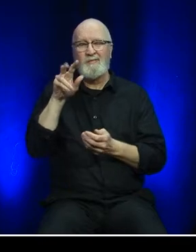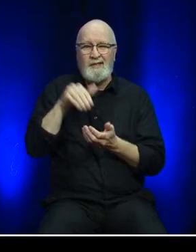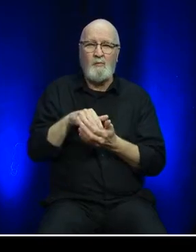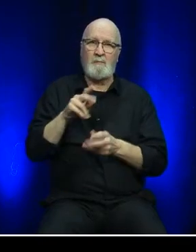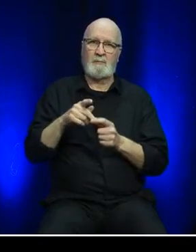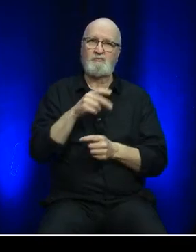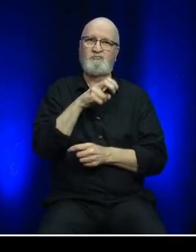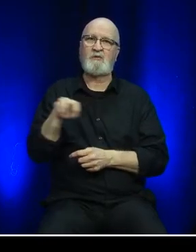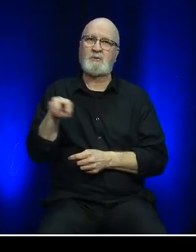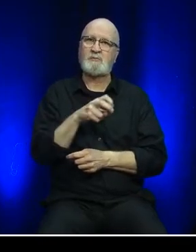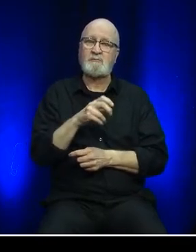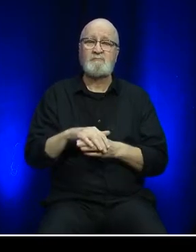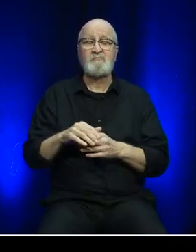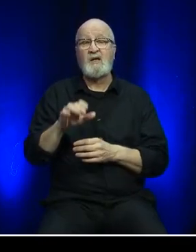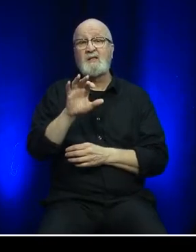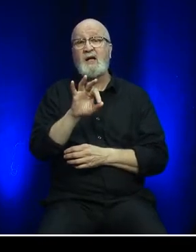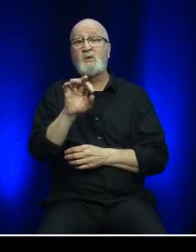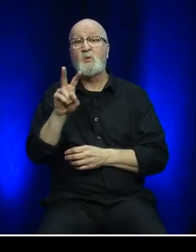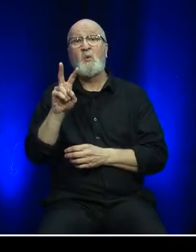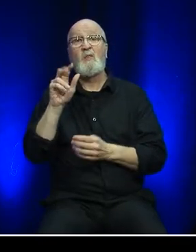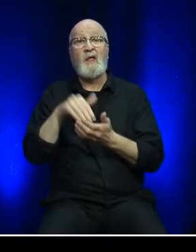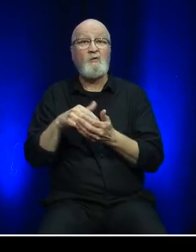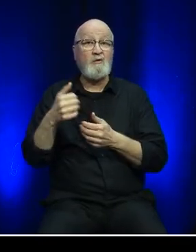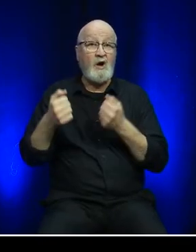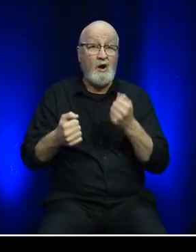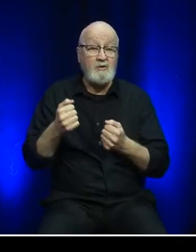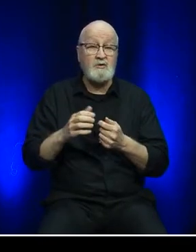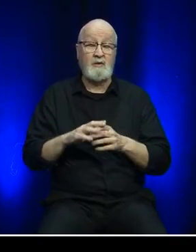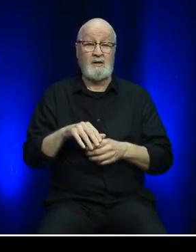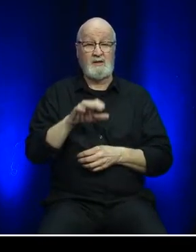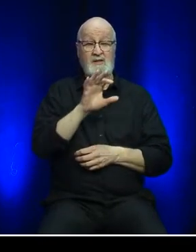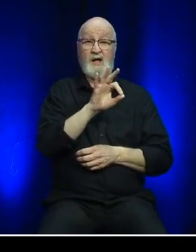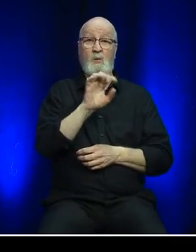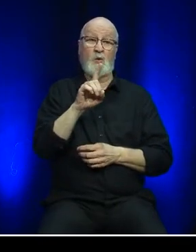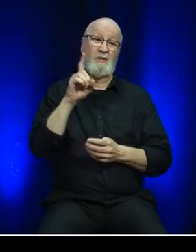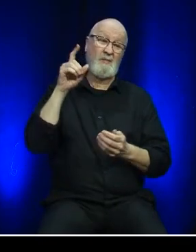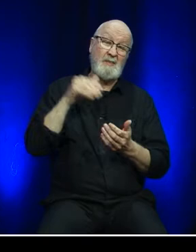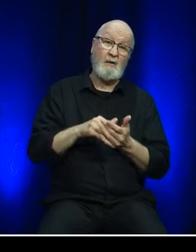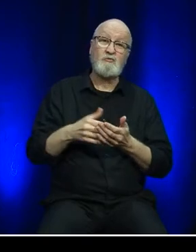92,000 passenger vehicles, and 91,000 commercial vehicles.